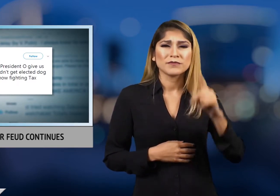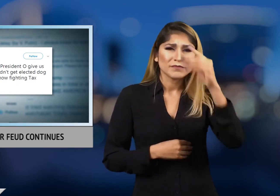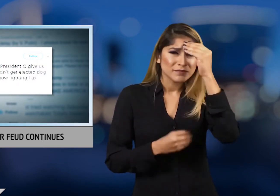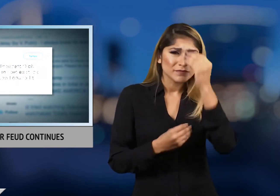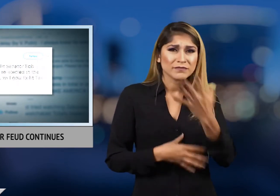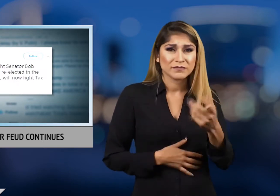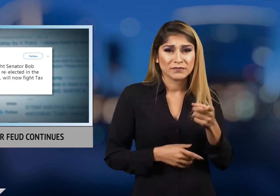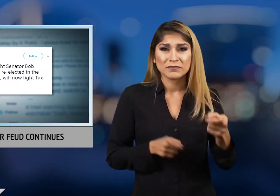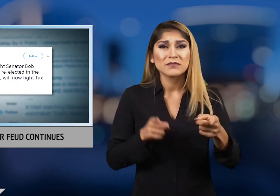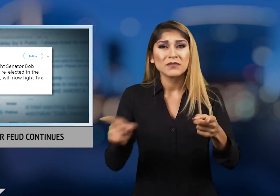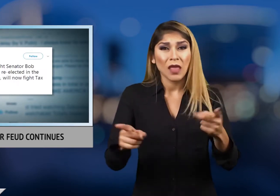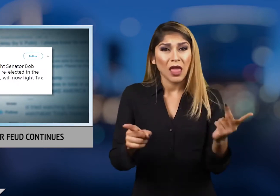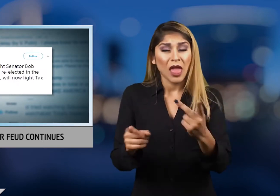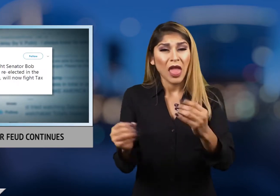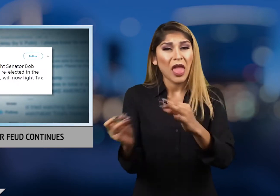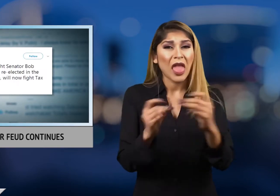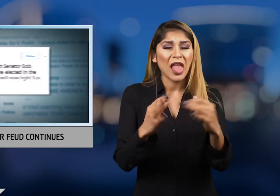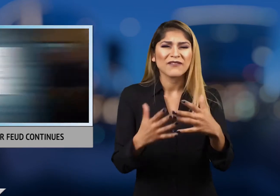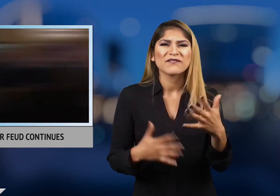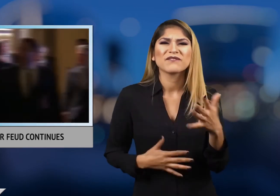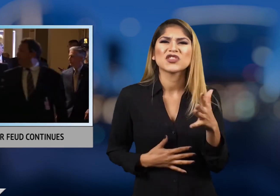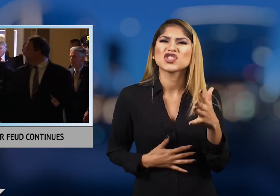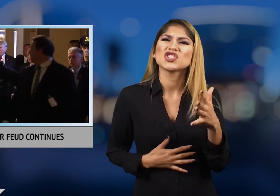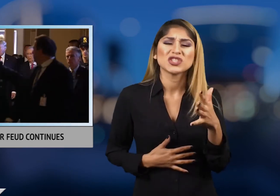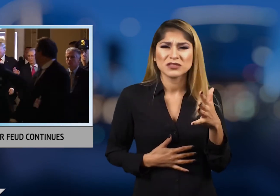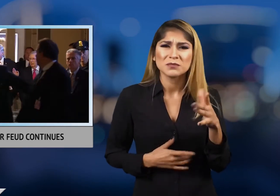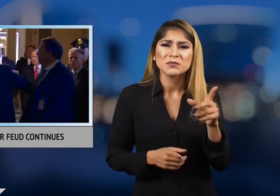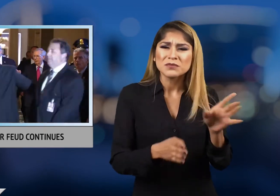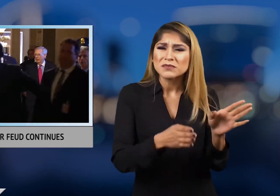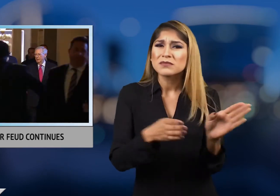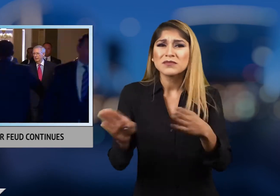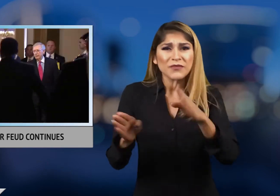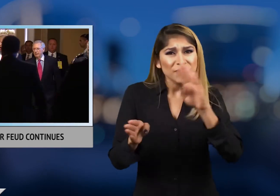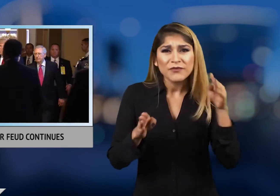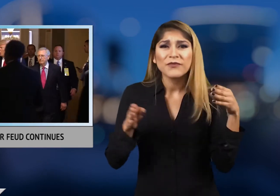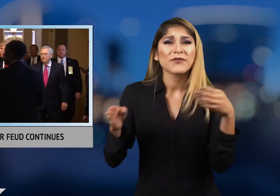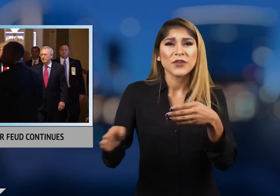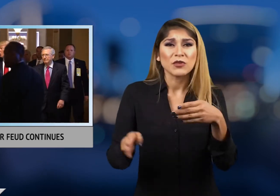cool it and focus on the